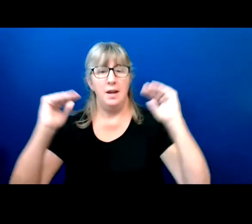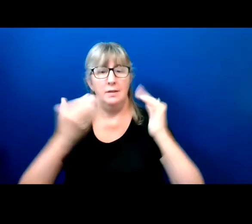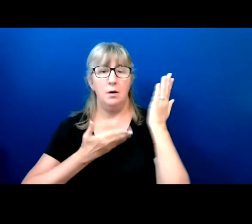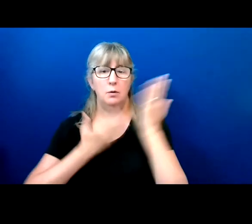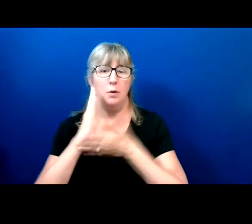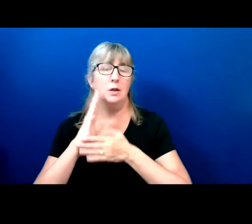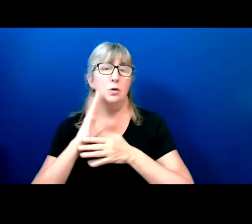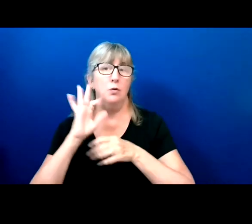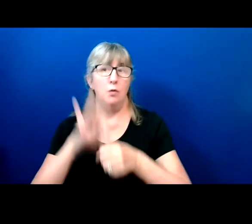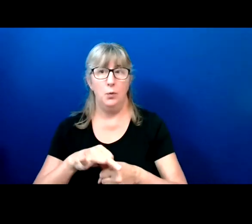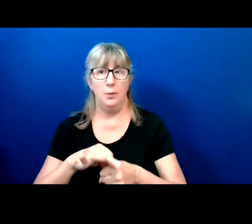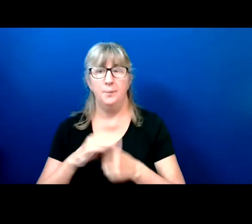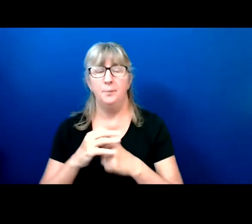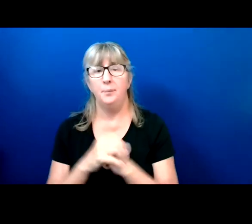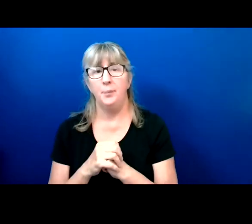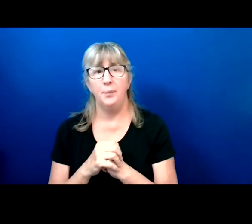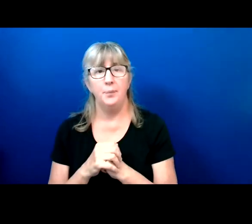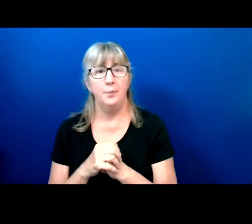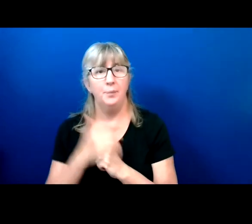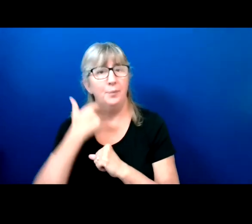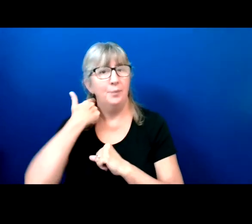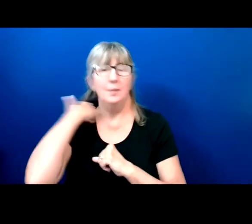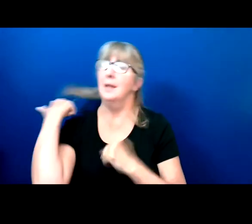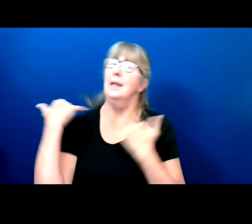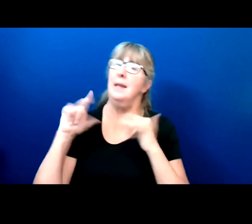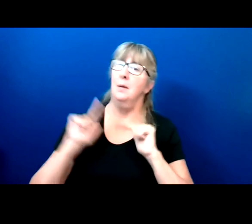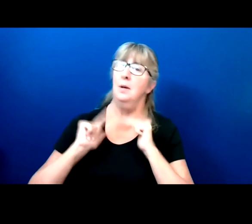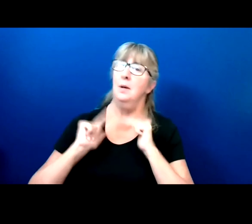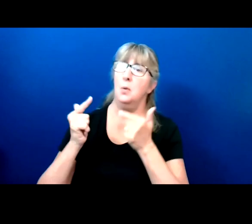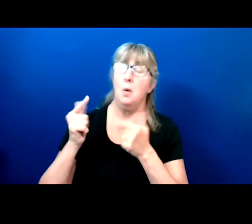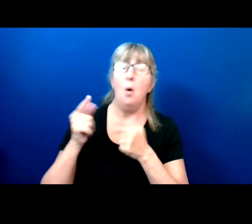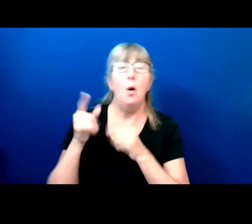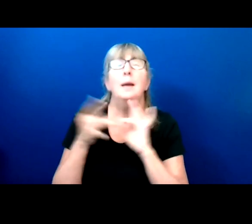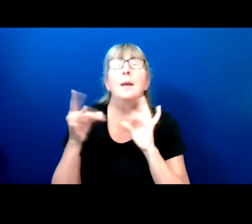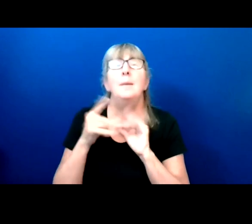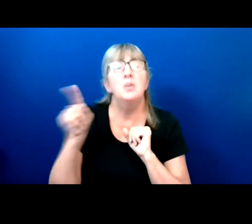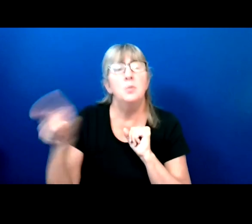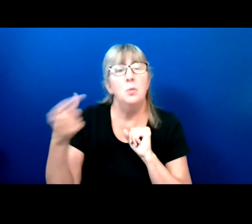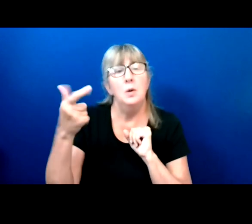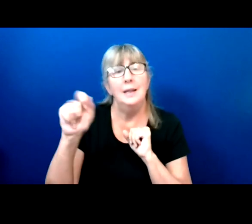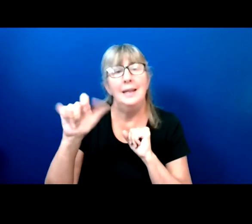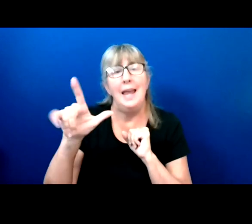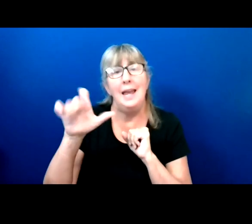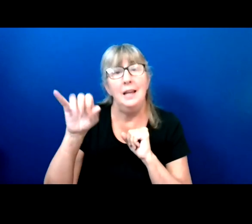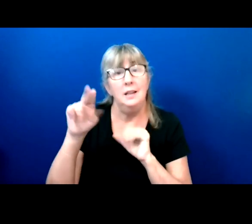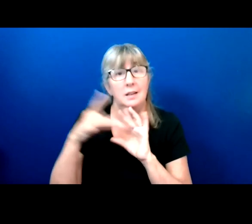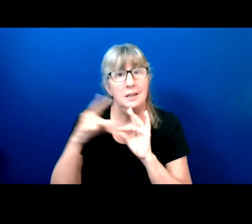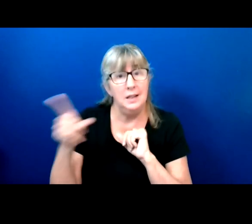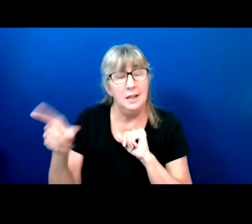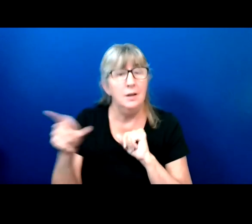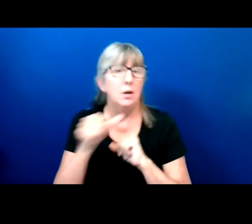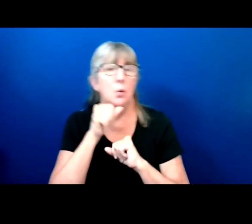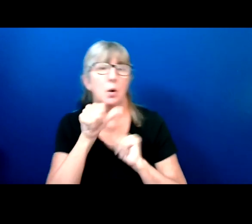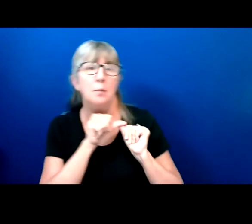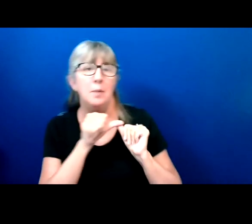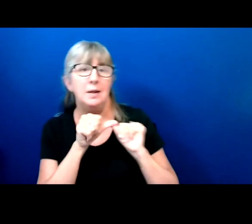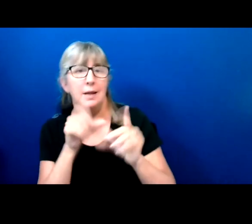I'm going to hearken back to Gaylon. You know, we're not going to maintain our democracy through being nice.